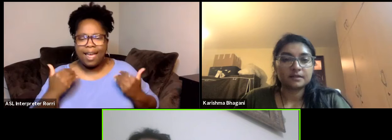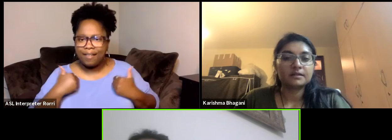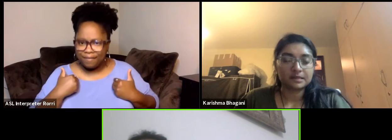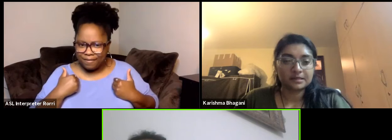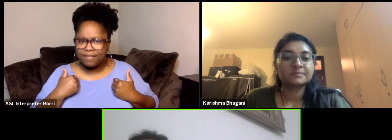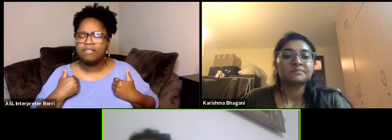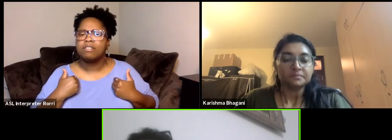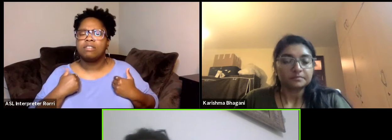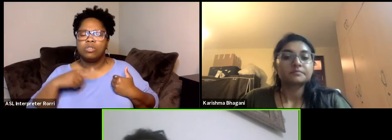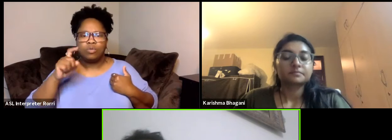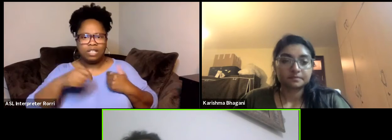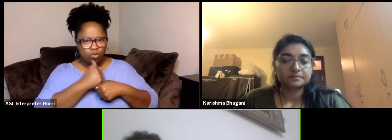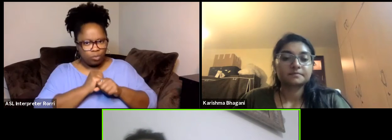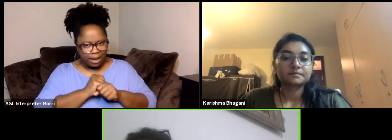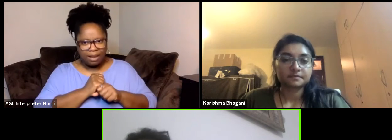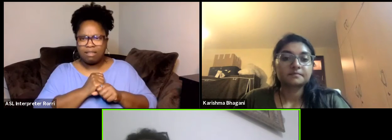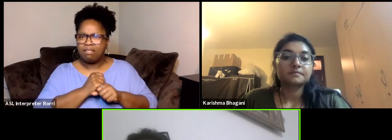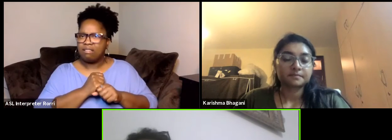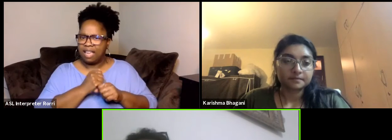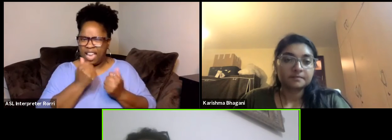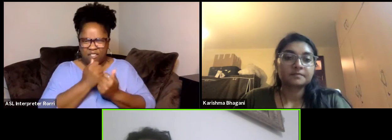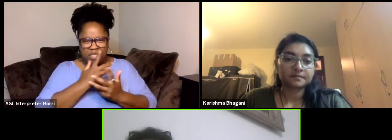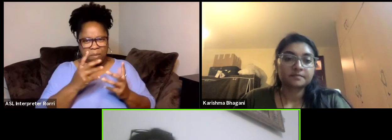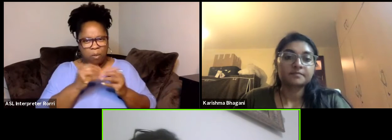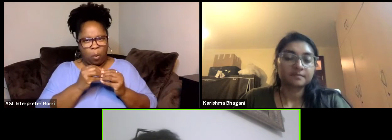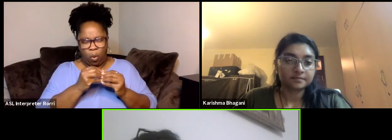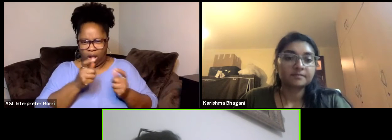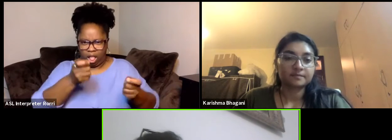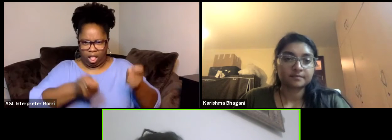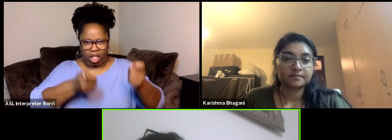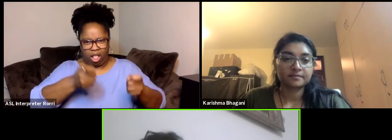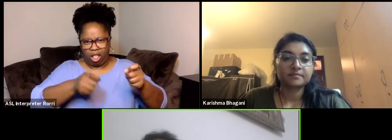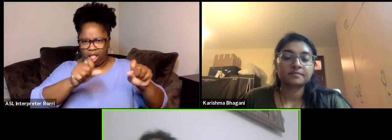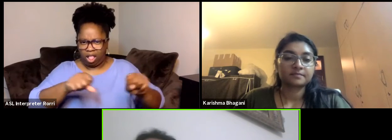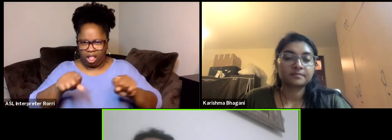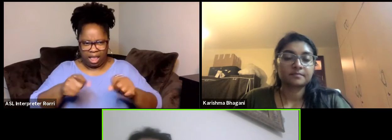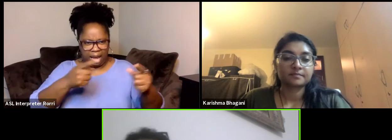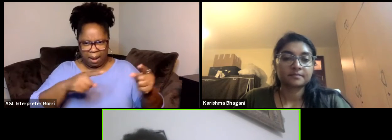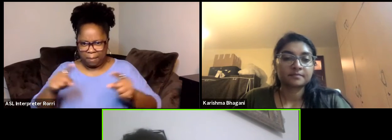more effective and make it happen really on the ground, so that there is a lot of help there.